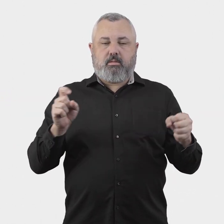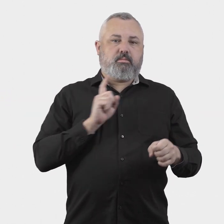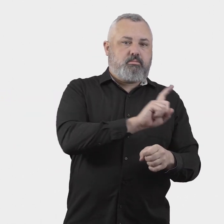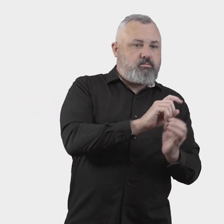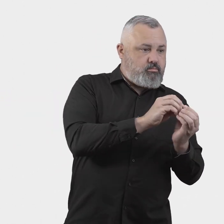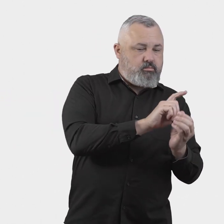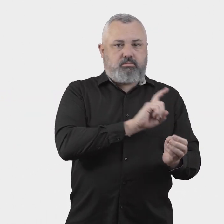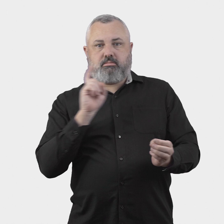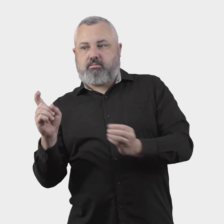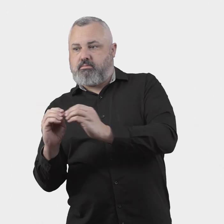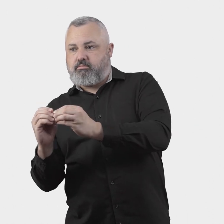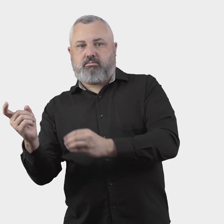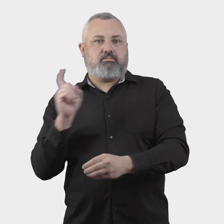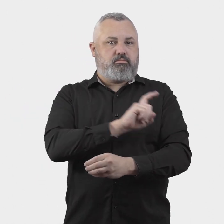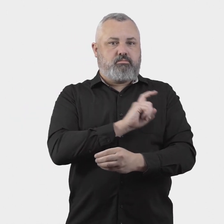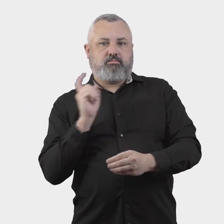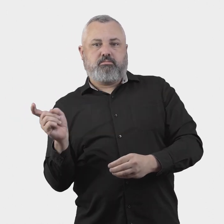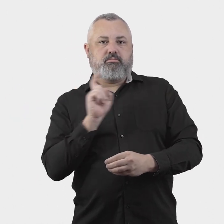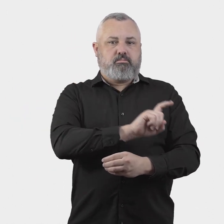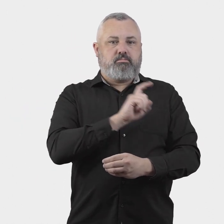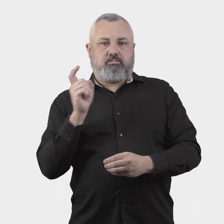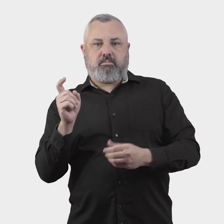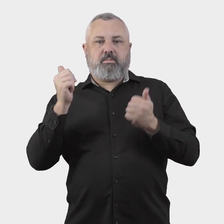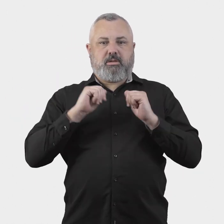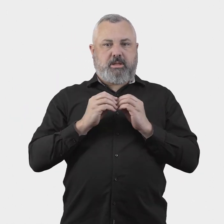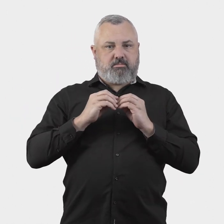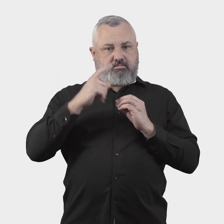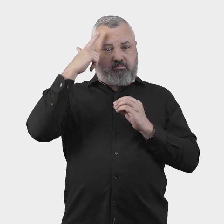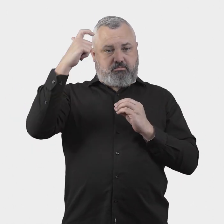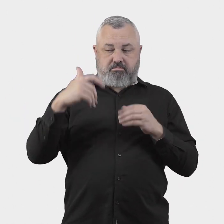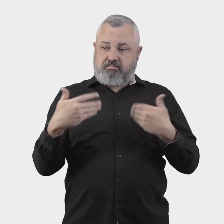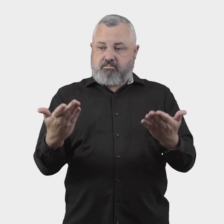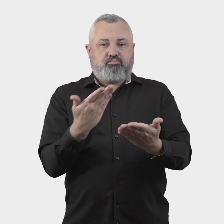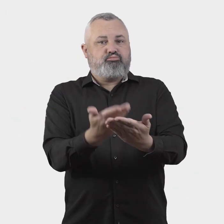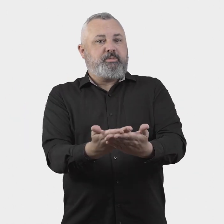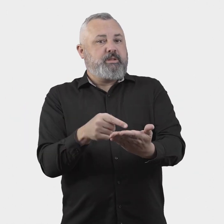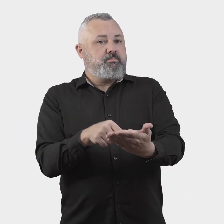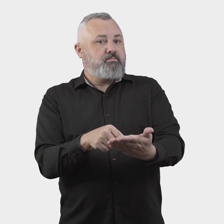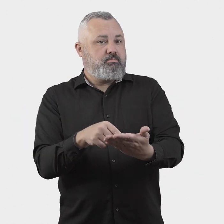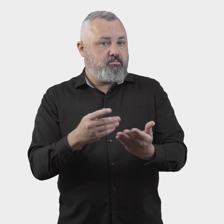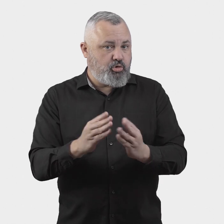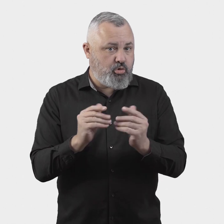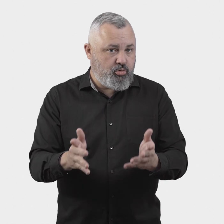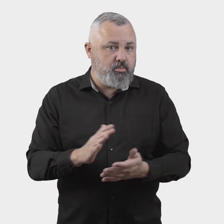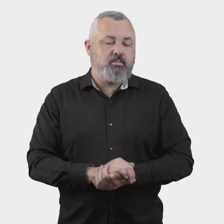investigation, shuttle negotiation, mediation or recommending an outcome.